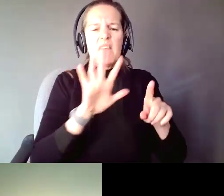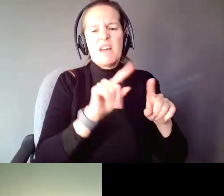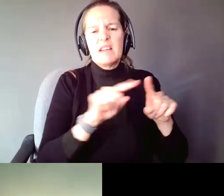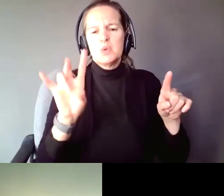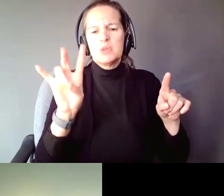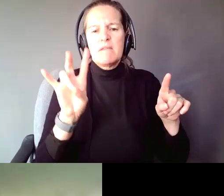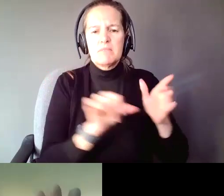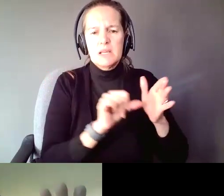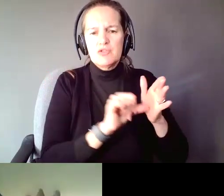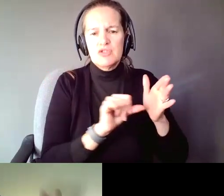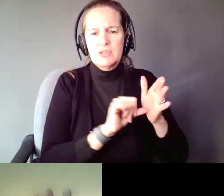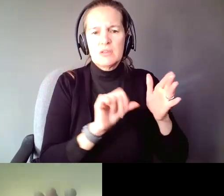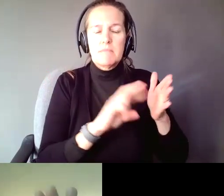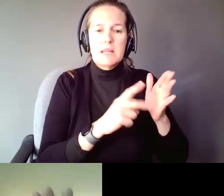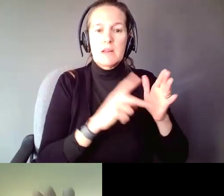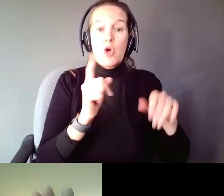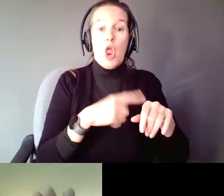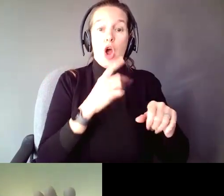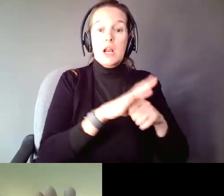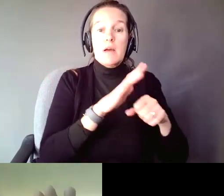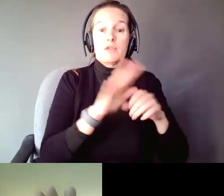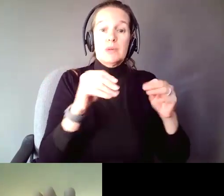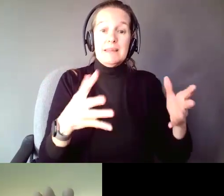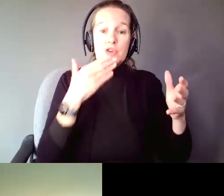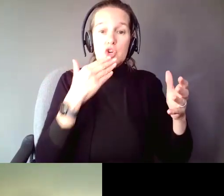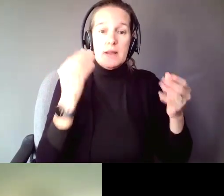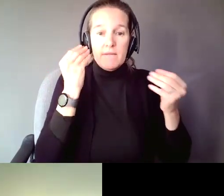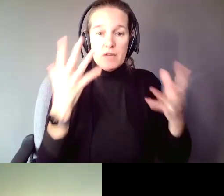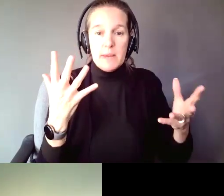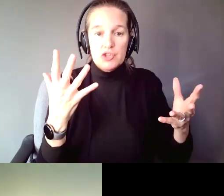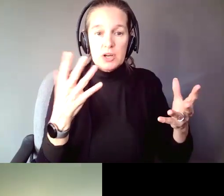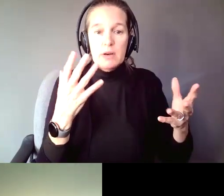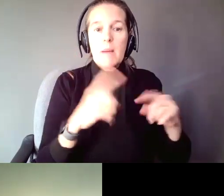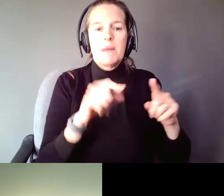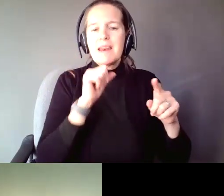Meaning they are long enough to give good information and not long enough to get boring,